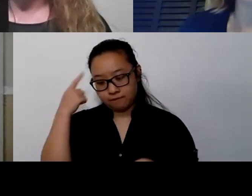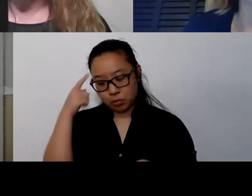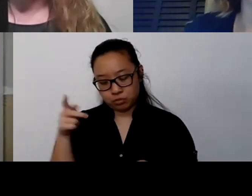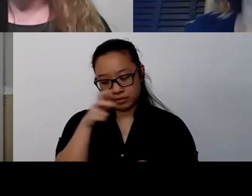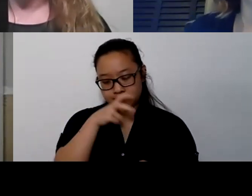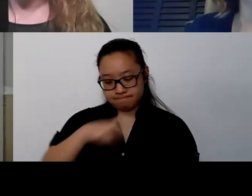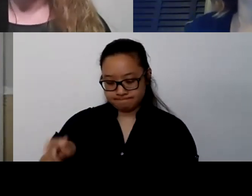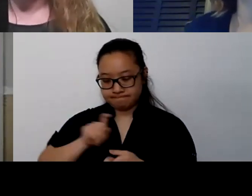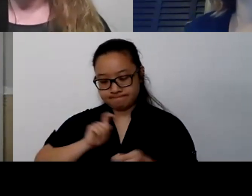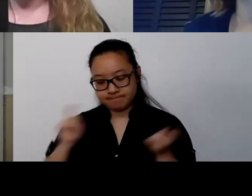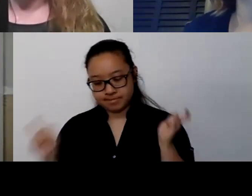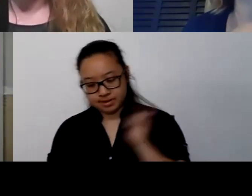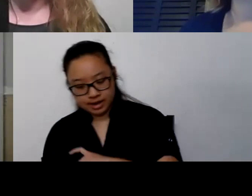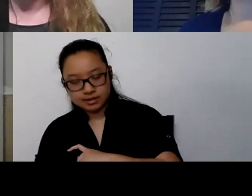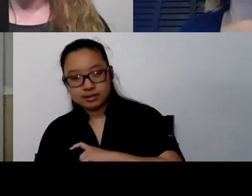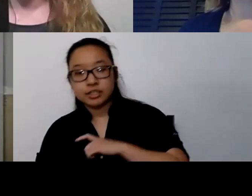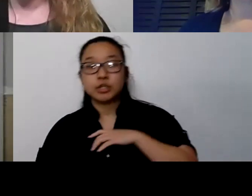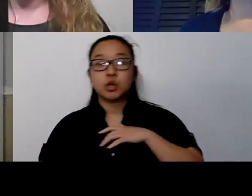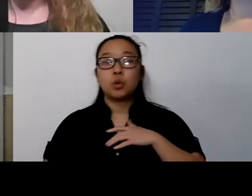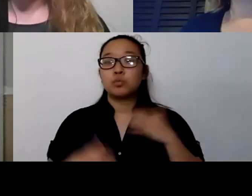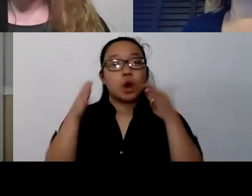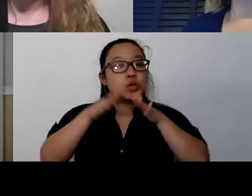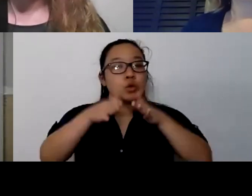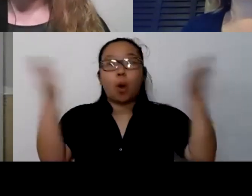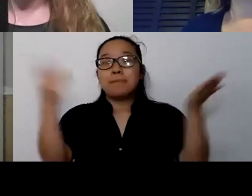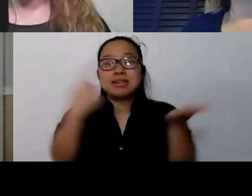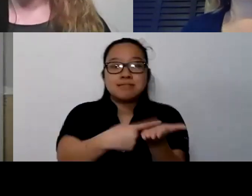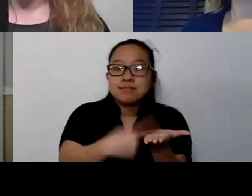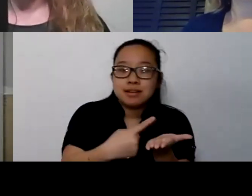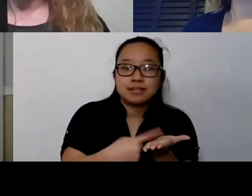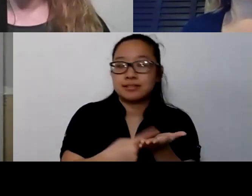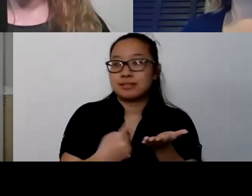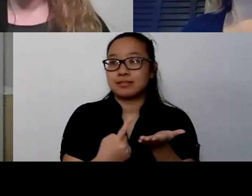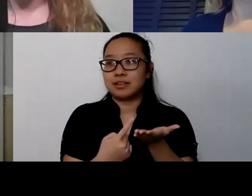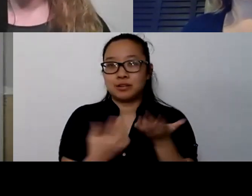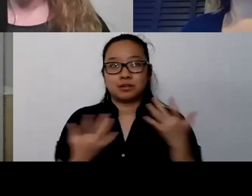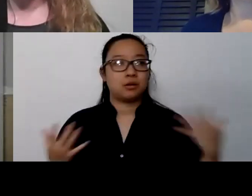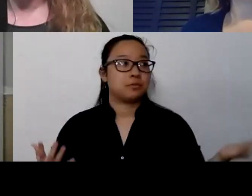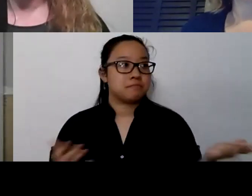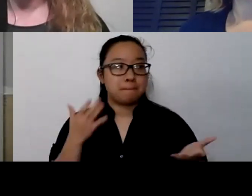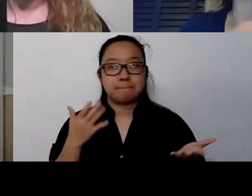Just continuing to have that discussion around what is this gonna look like and preparing for when that's going to happen.